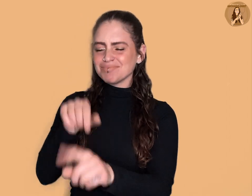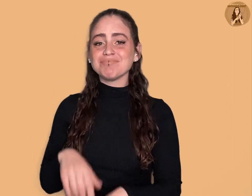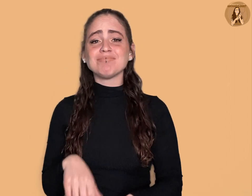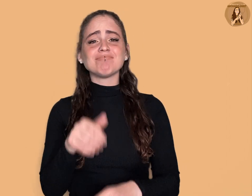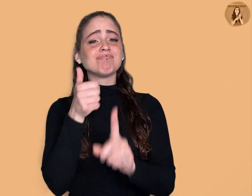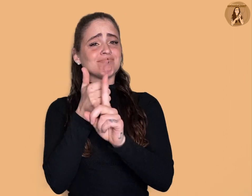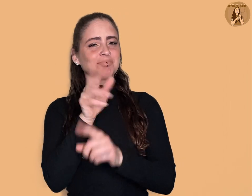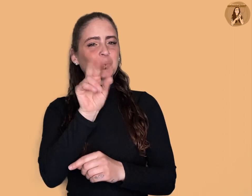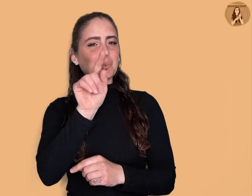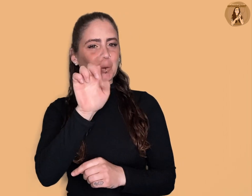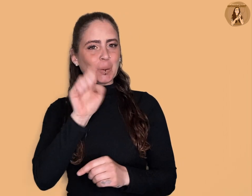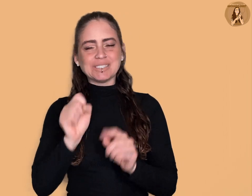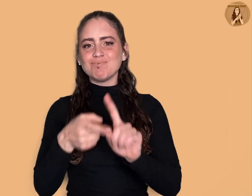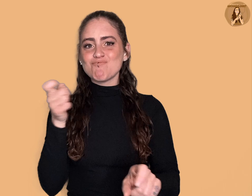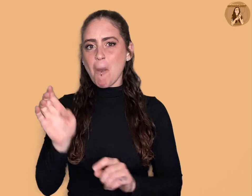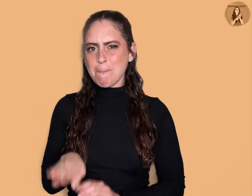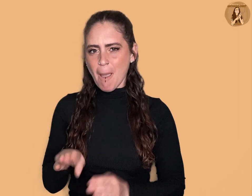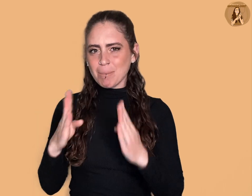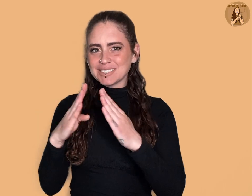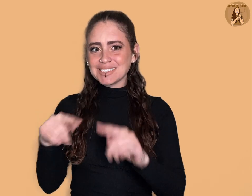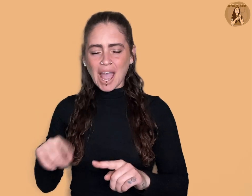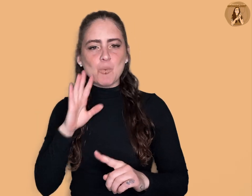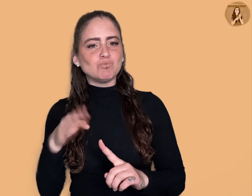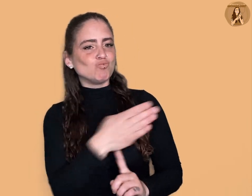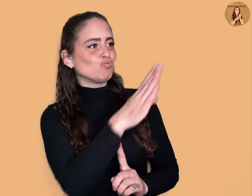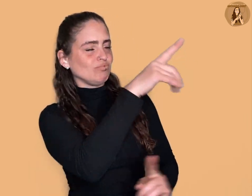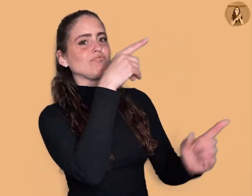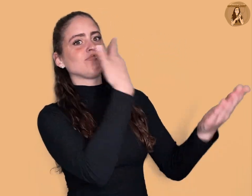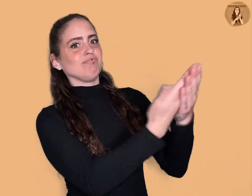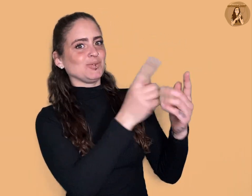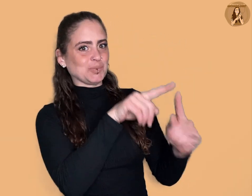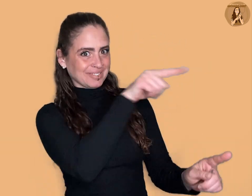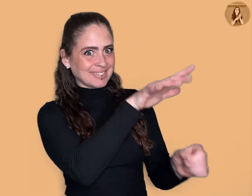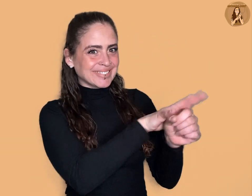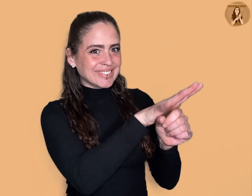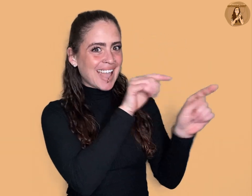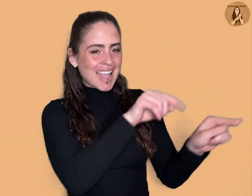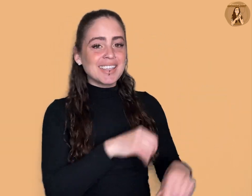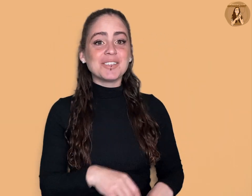each route leads to the site from the towns below all the way up to the three terraces,